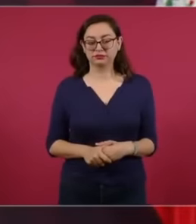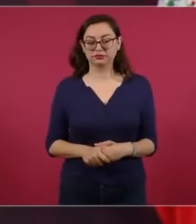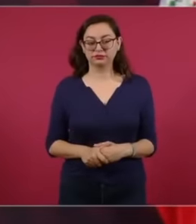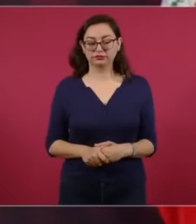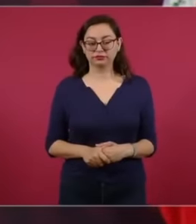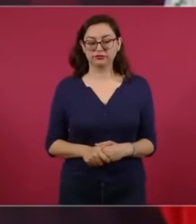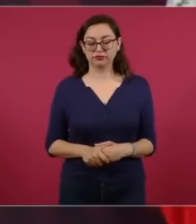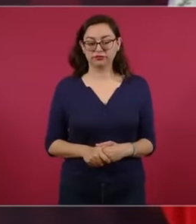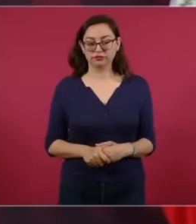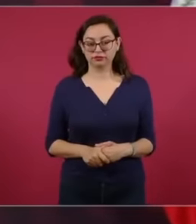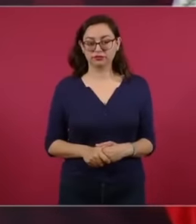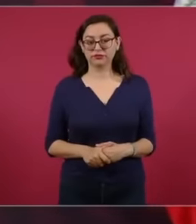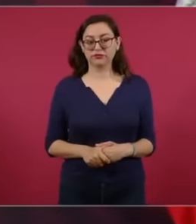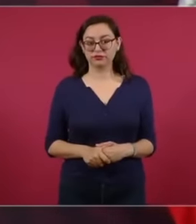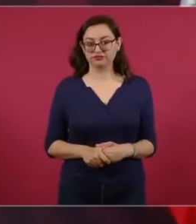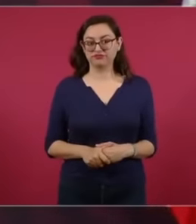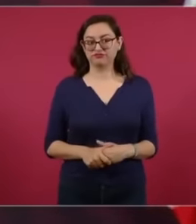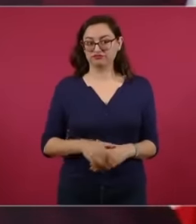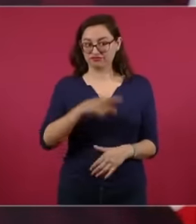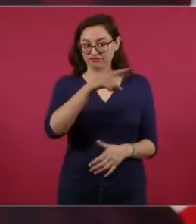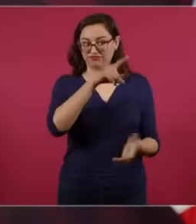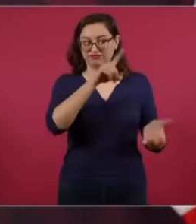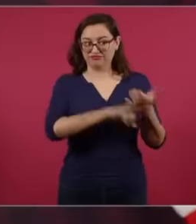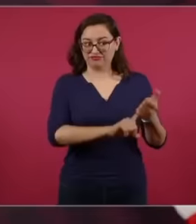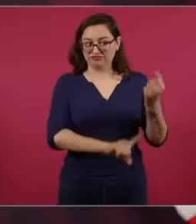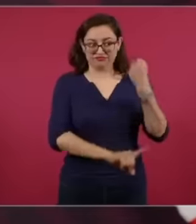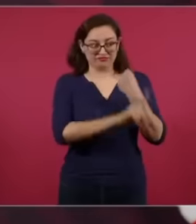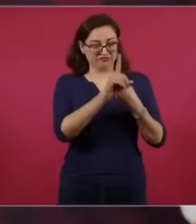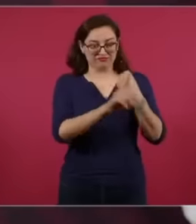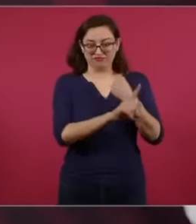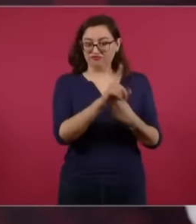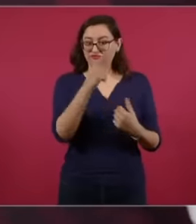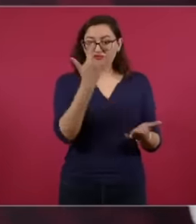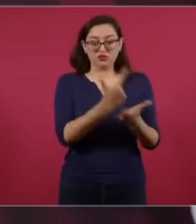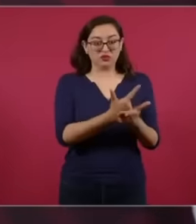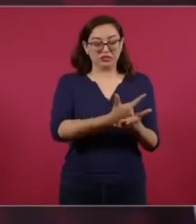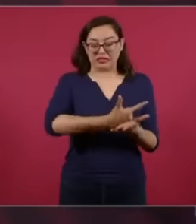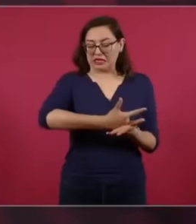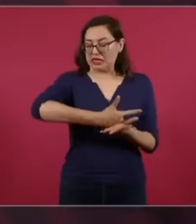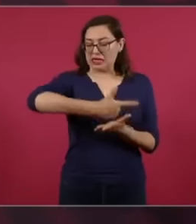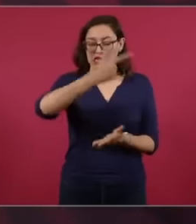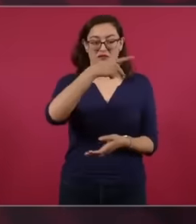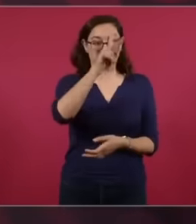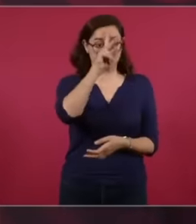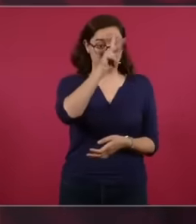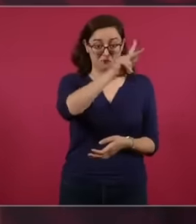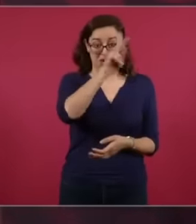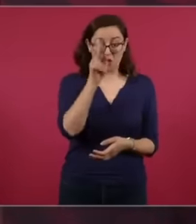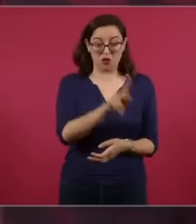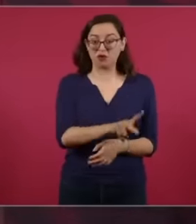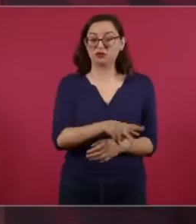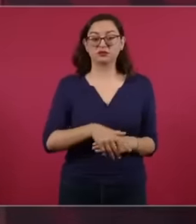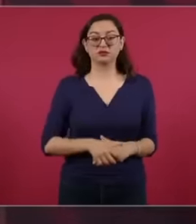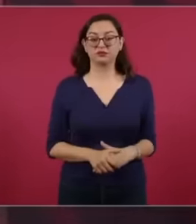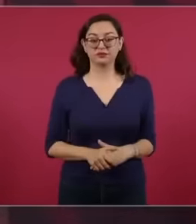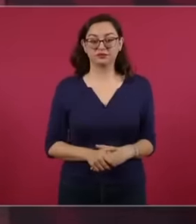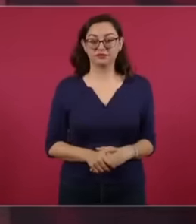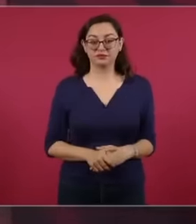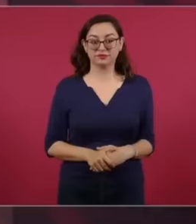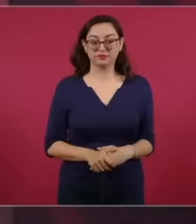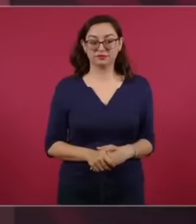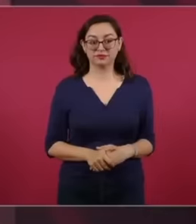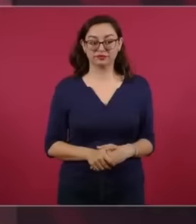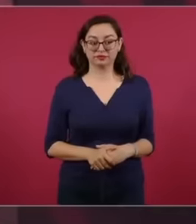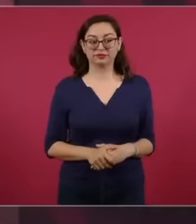has a serious problem, it is the main problem of the United States That of